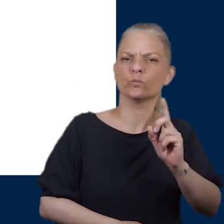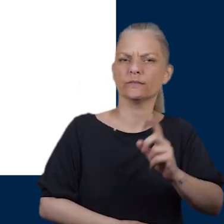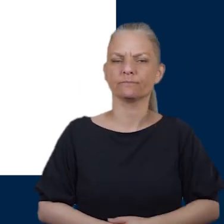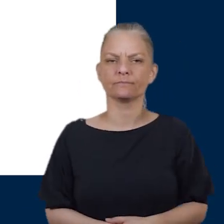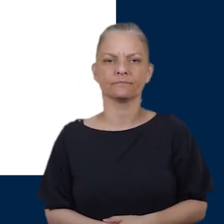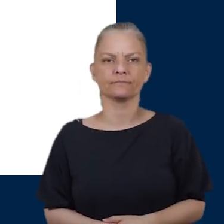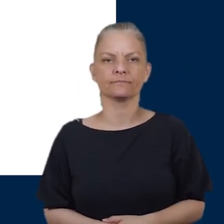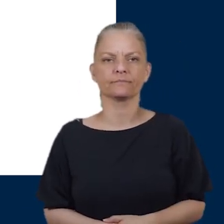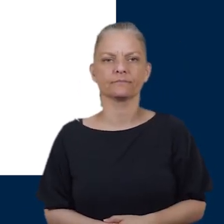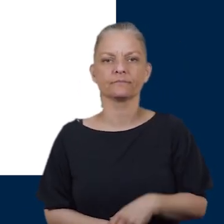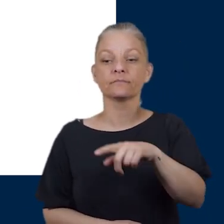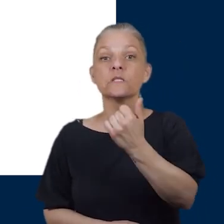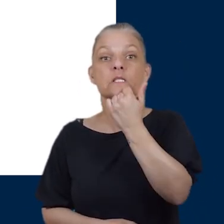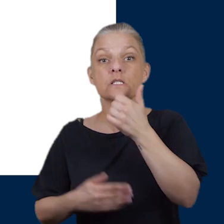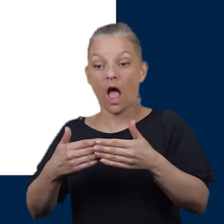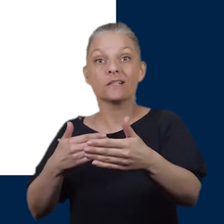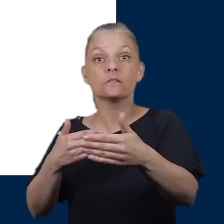the size of the shoe does the shoe actually fit?